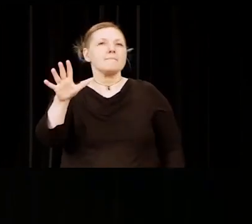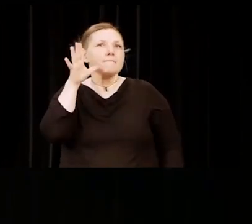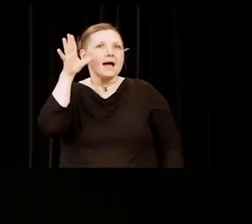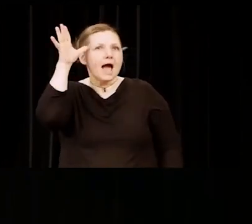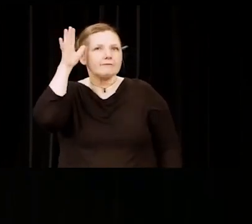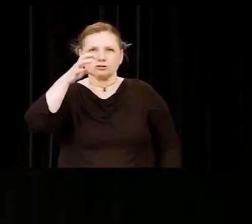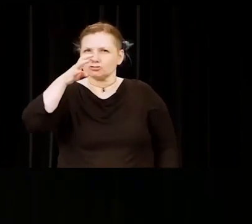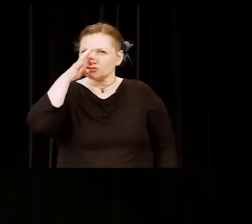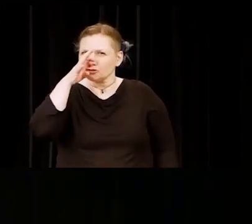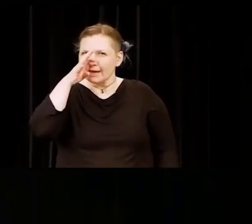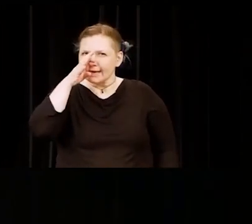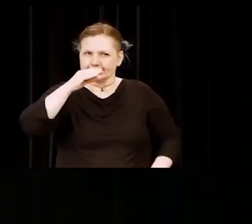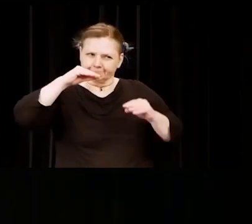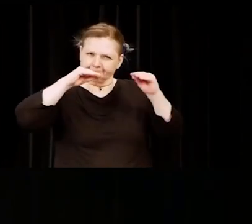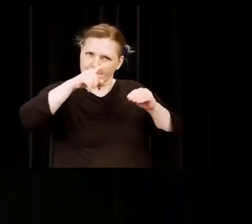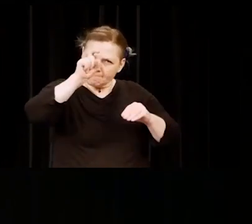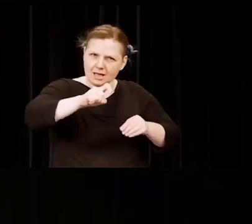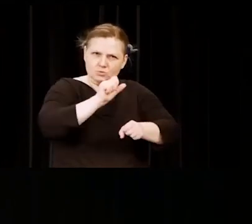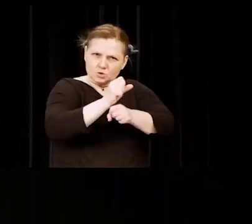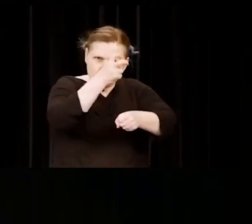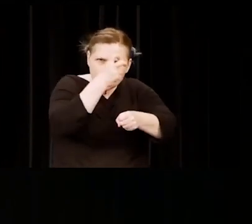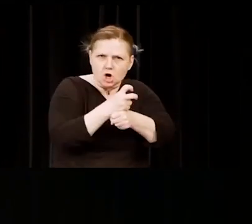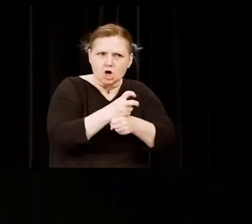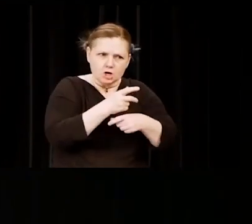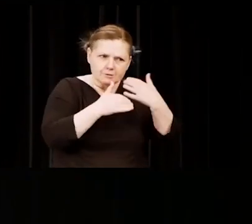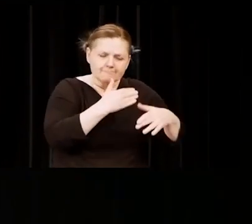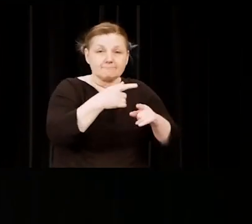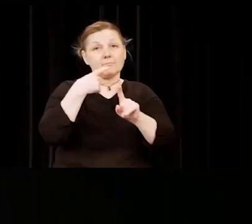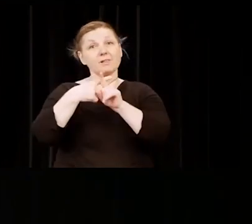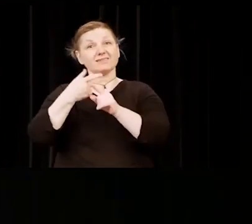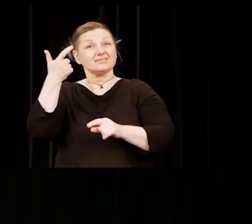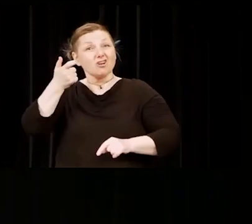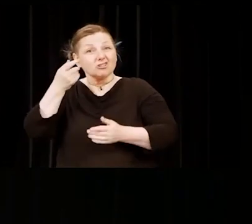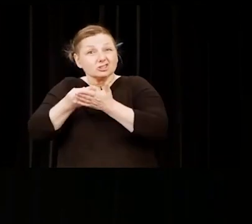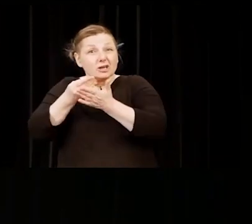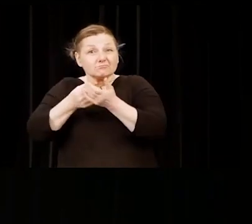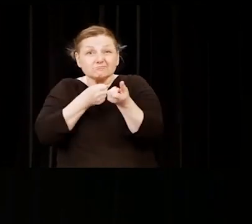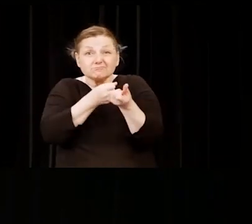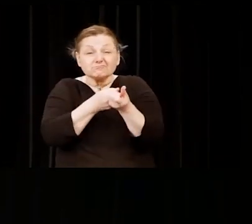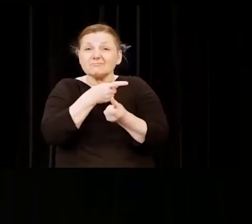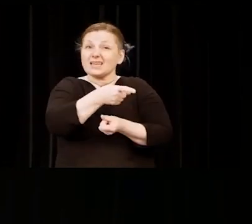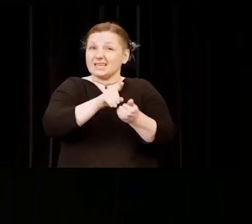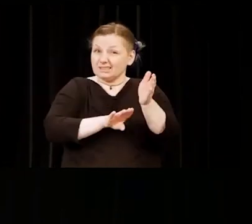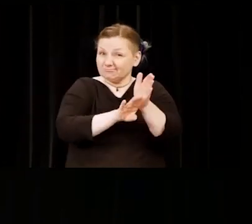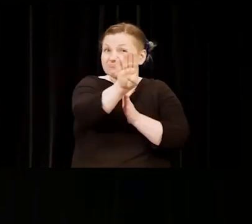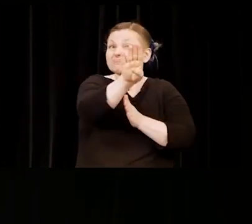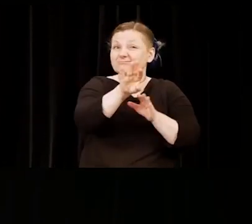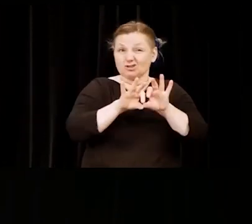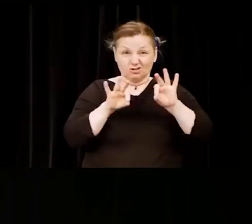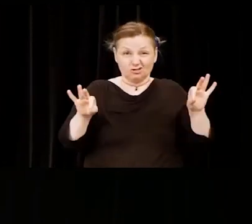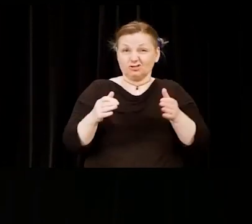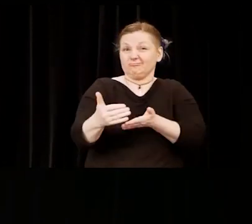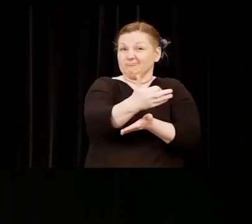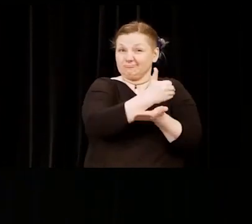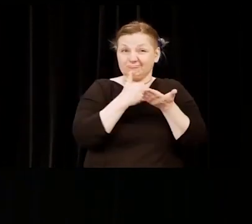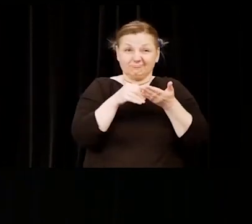and some scholarship support, Ugo earned his associate degree in nursing in 2014 and since then has been